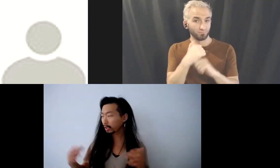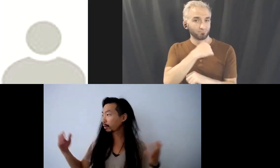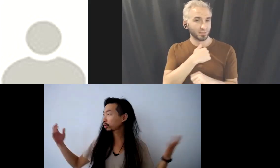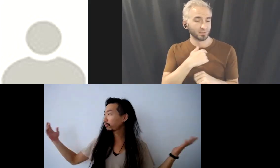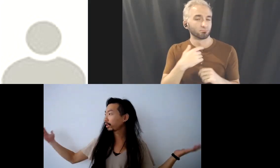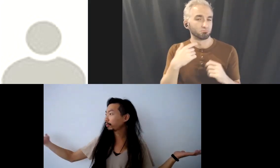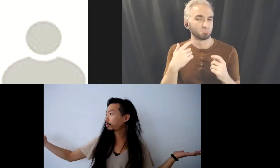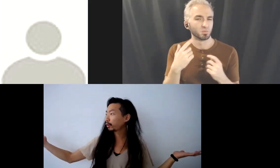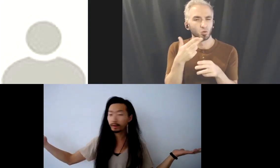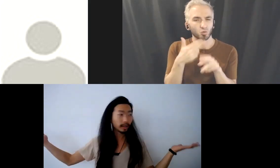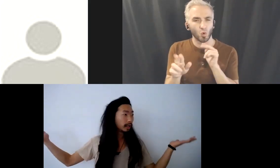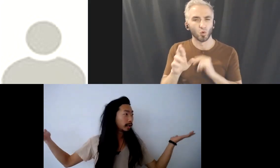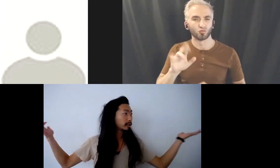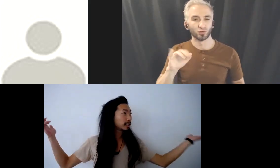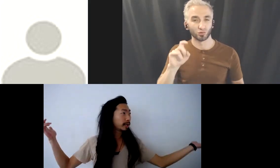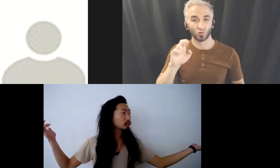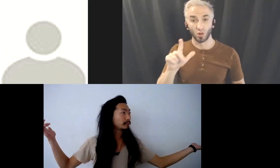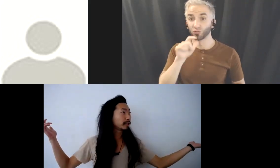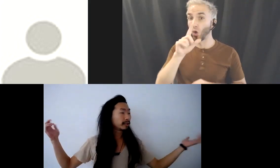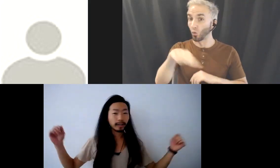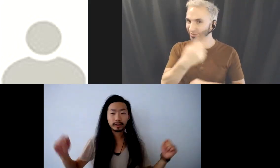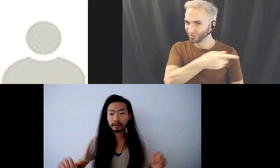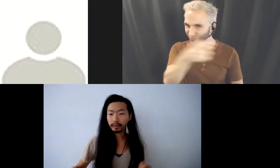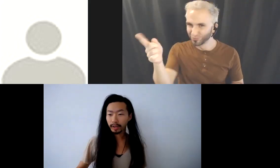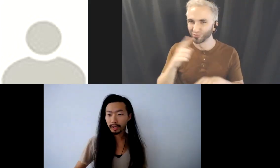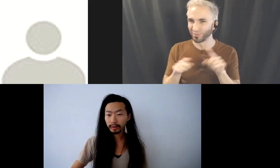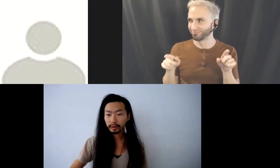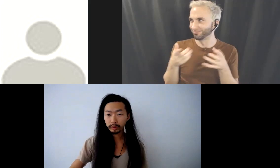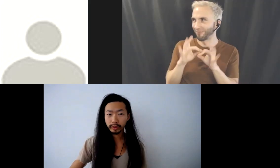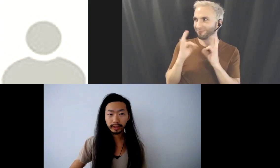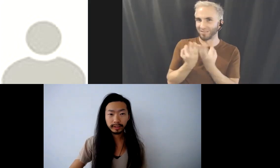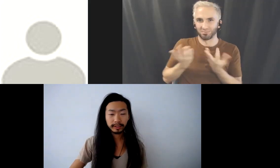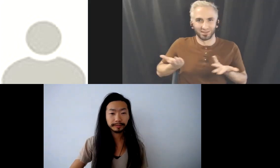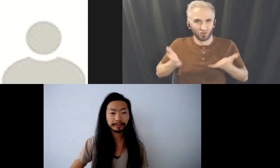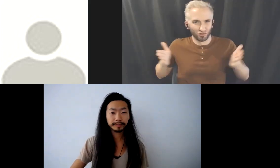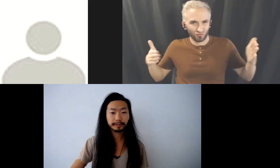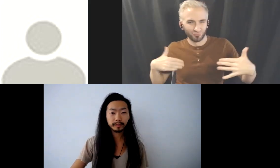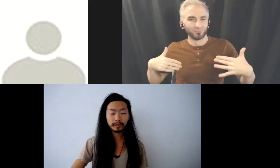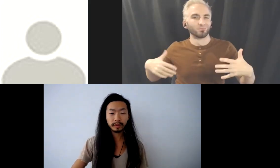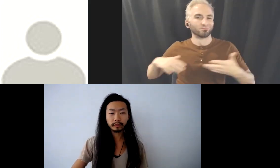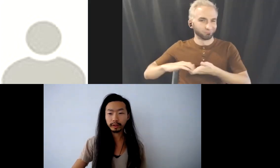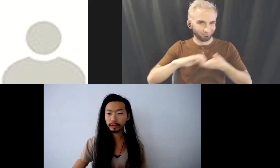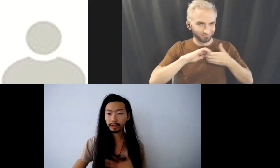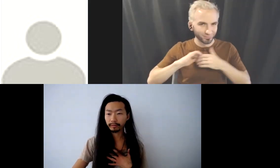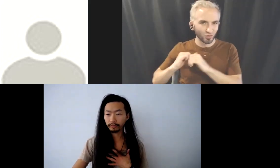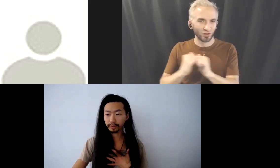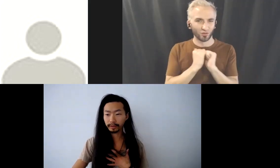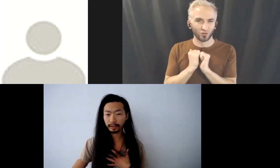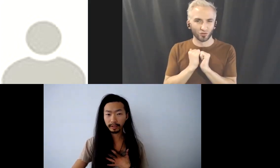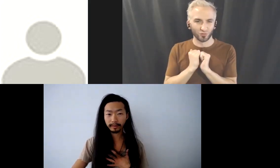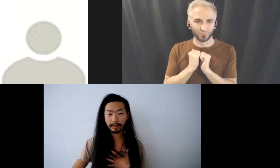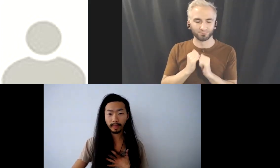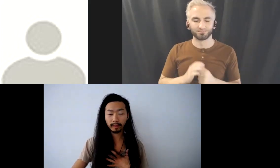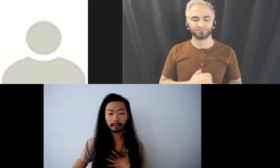and I'm also inviting the people in the space with me to join us virtually and physically.